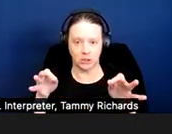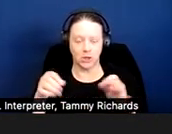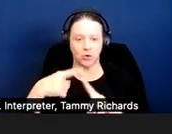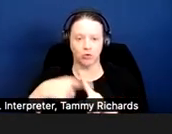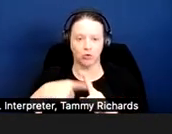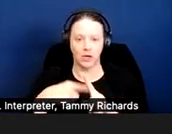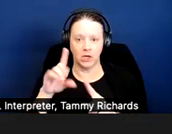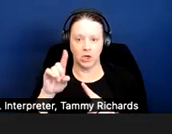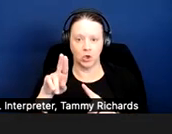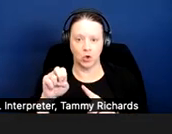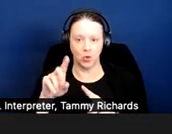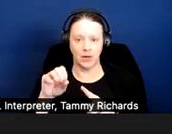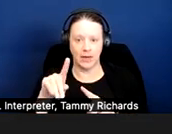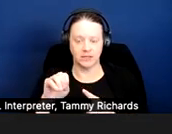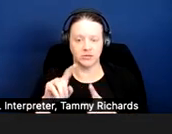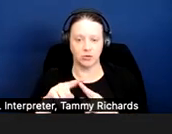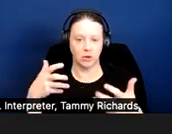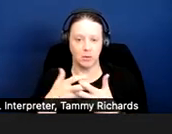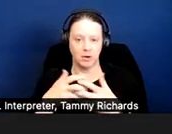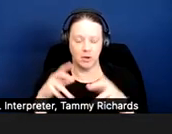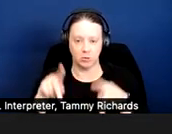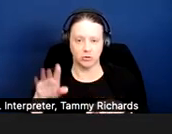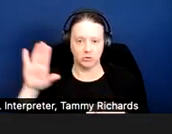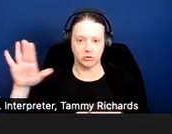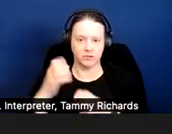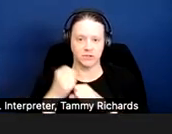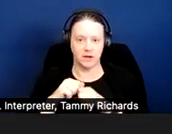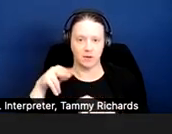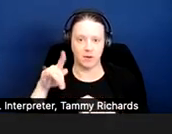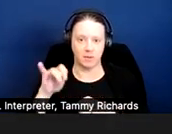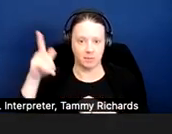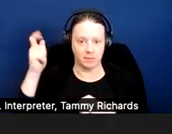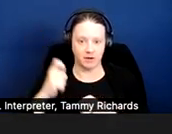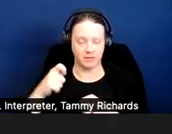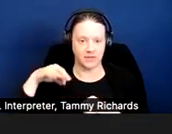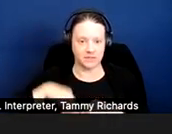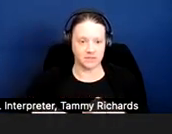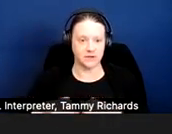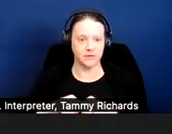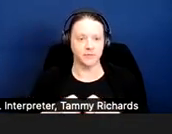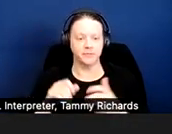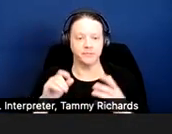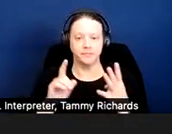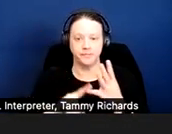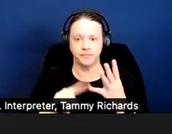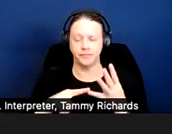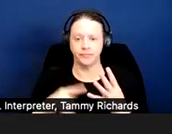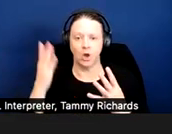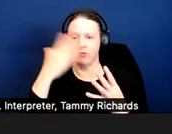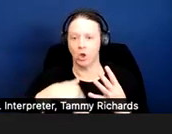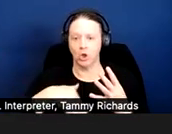of public benefits; overlooking somebody's lack of a credit history; allowing somebody